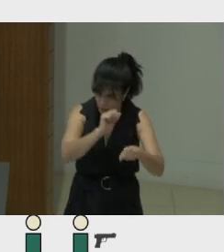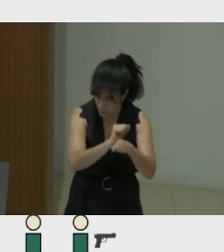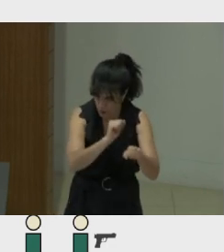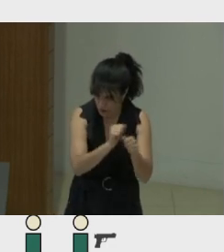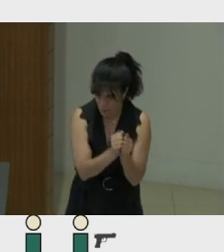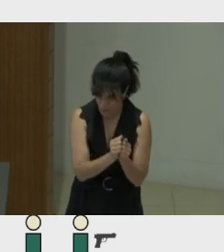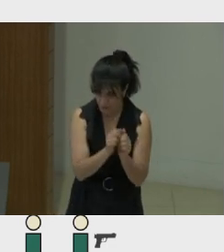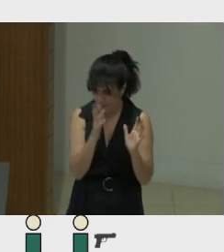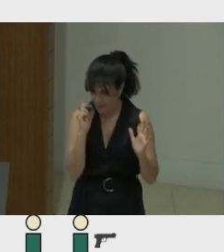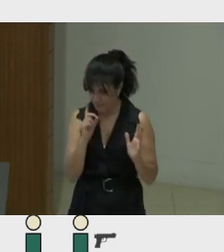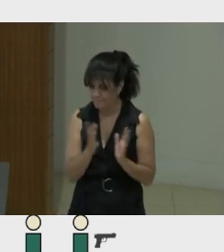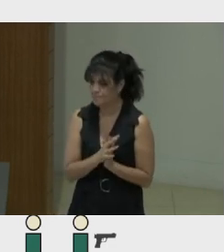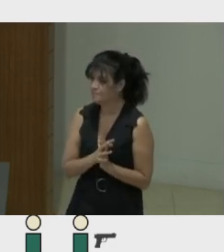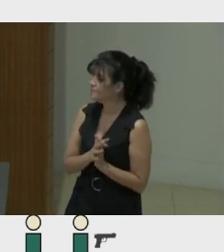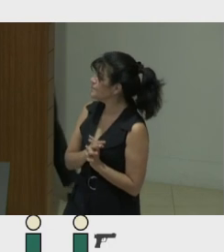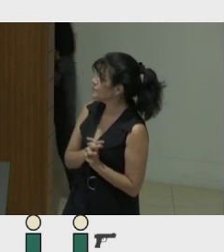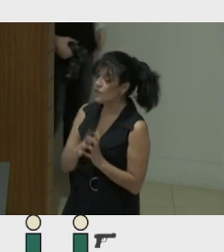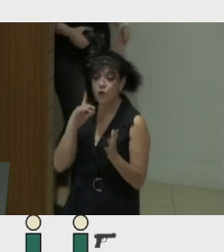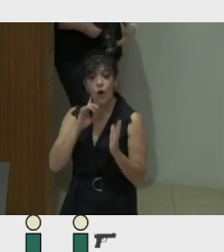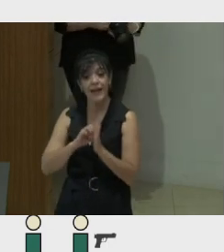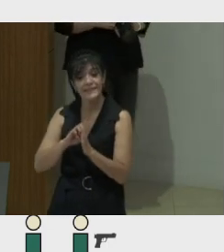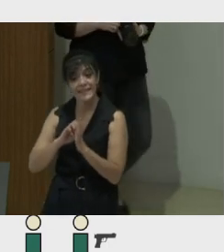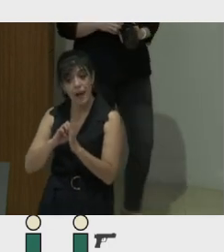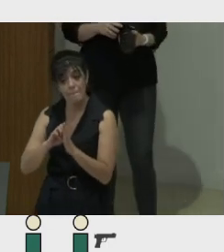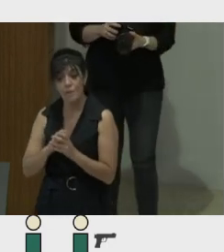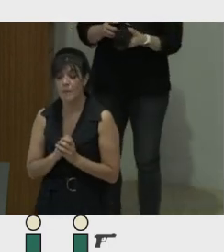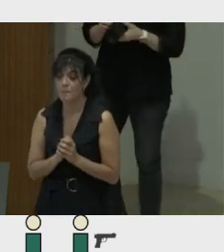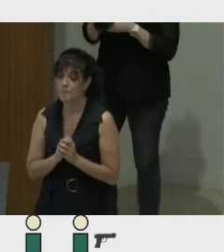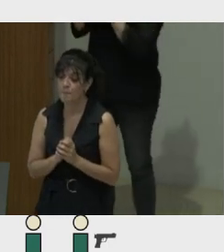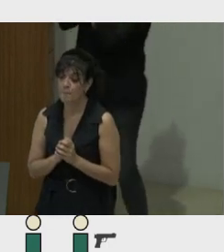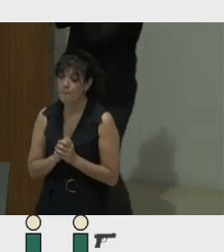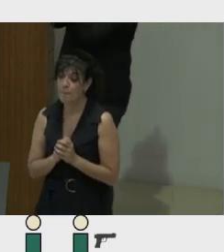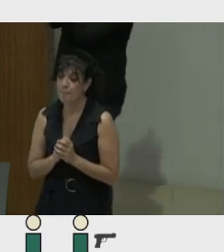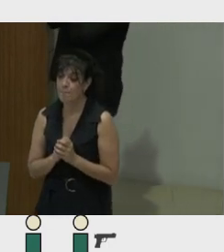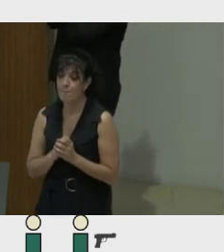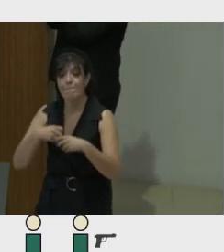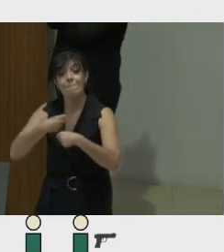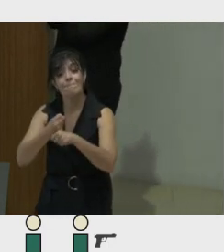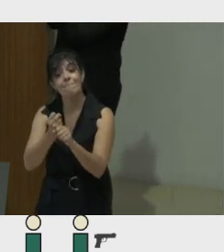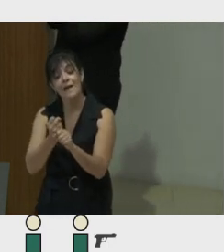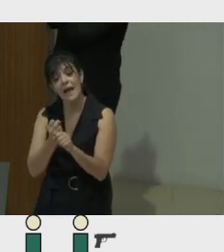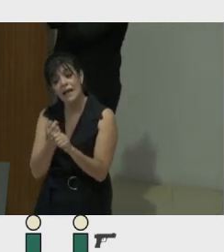Another example of unethical behavior can be making the beneficiary group seem